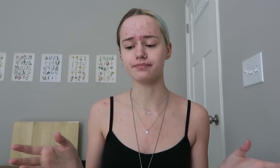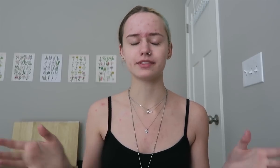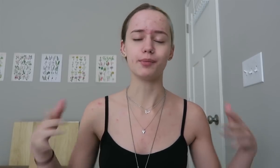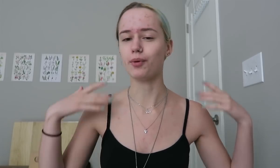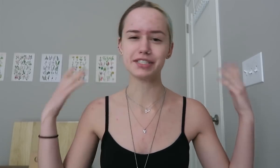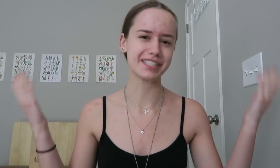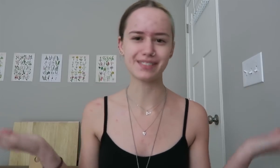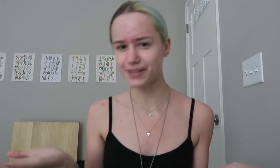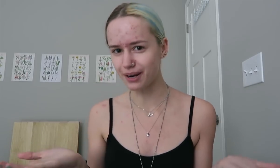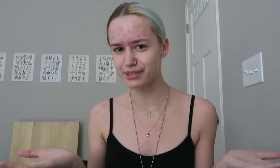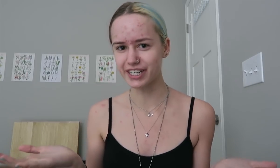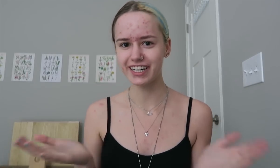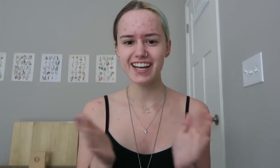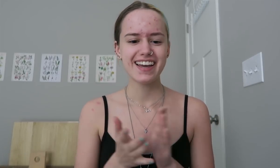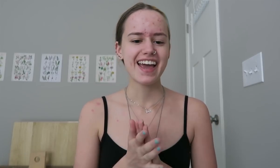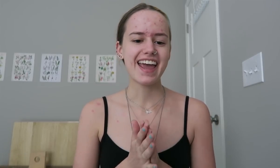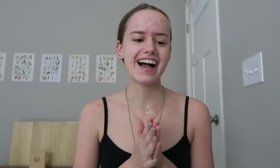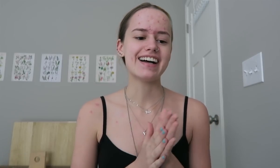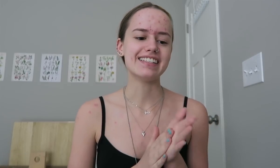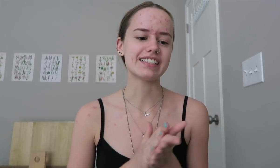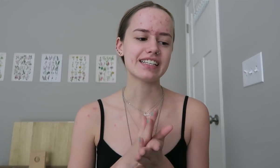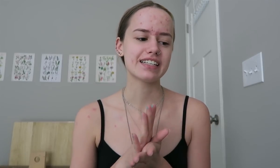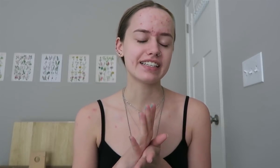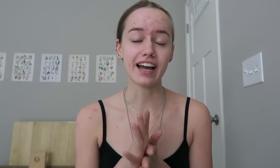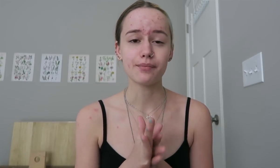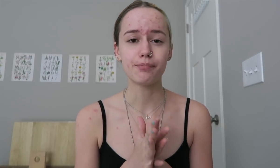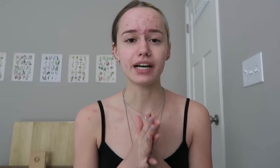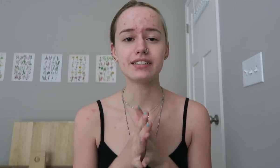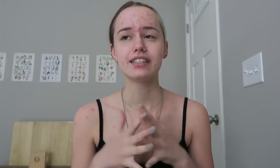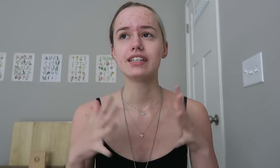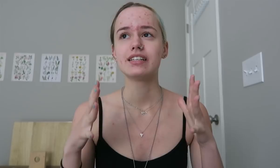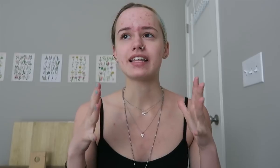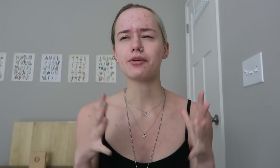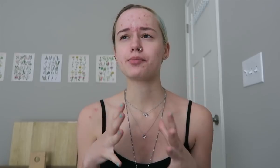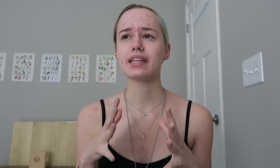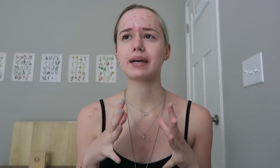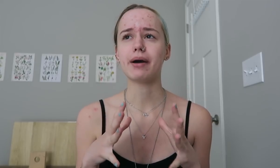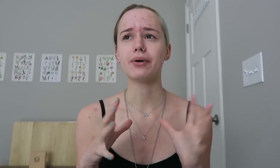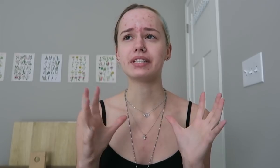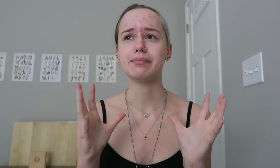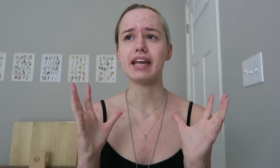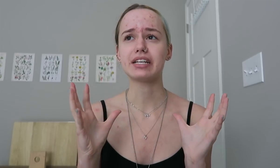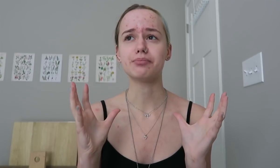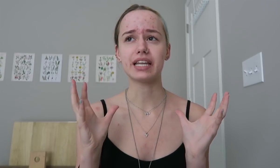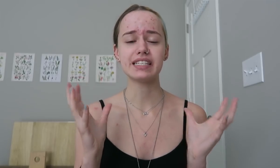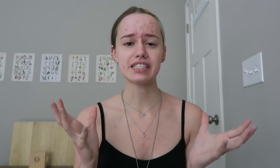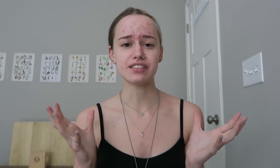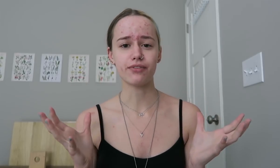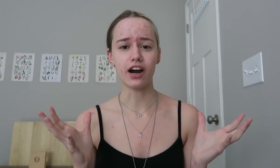um, they'll be watching this video I'm sure, and yeah, but that would be my only main complaint